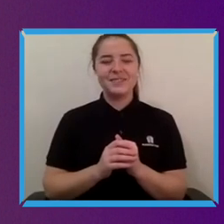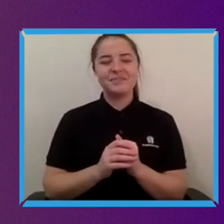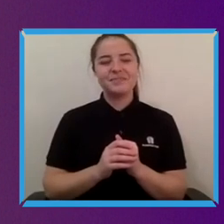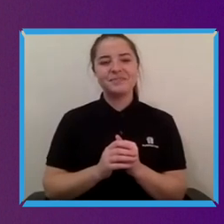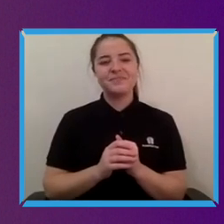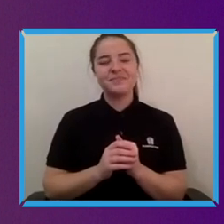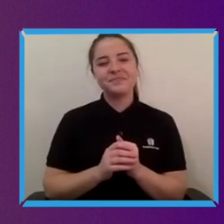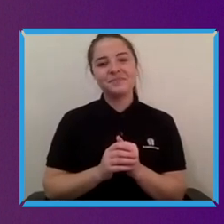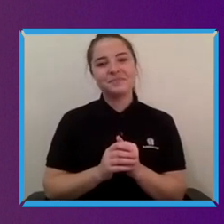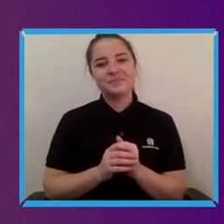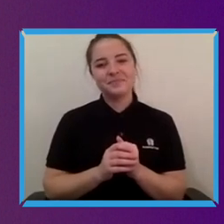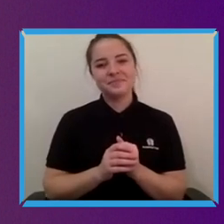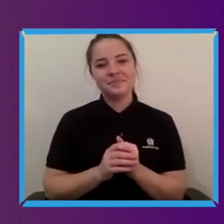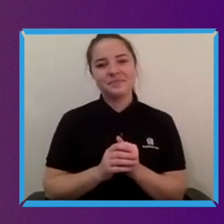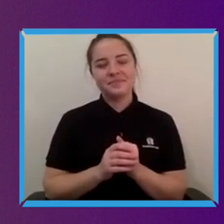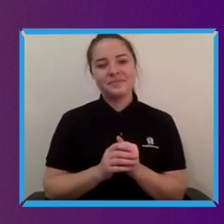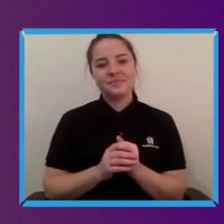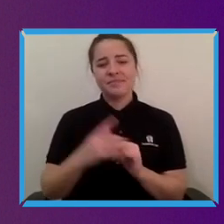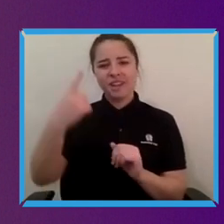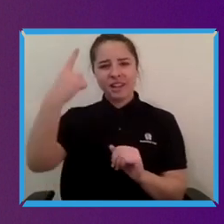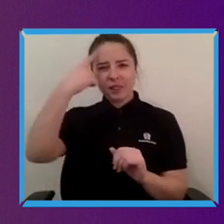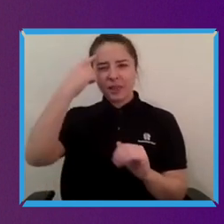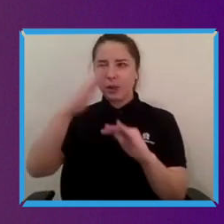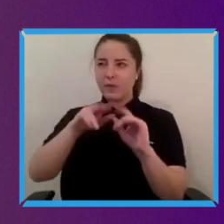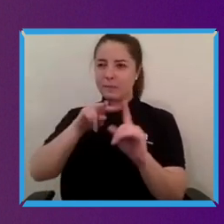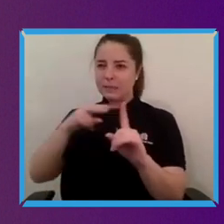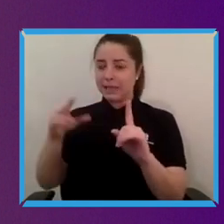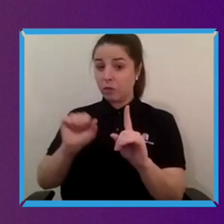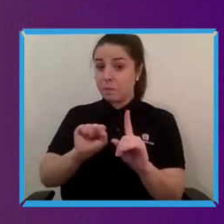of what you guys do look I think there's multiple different facets here.